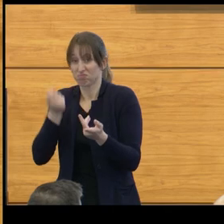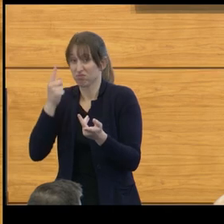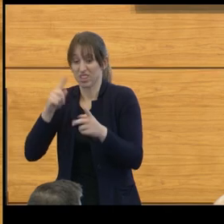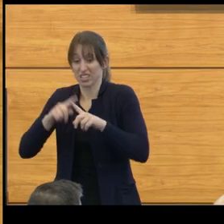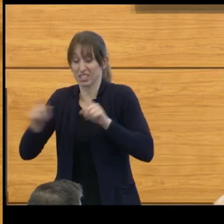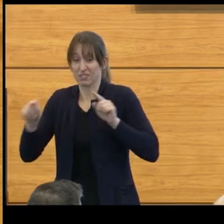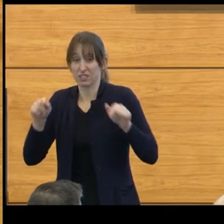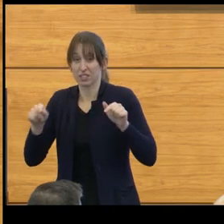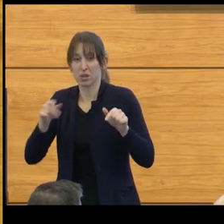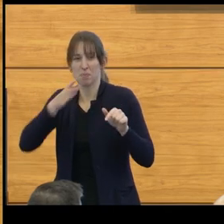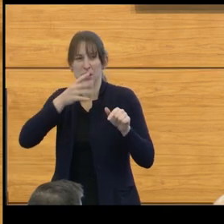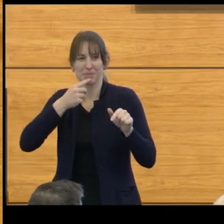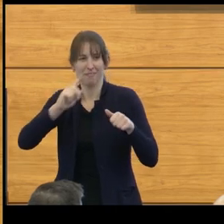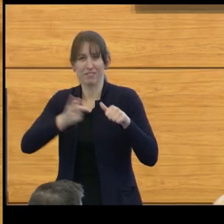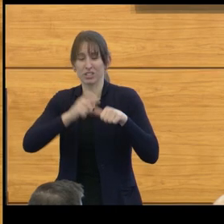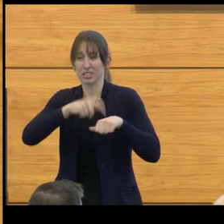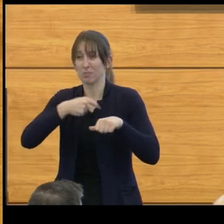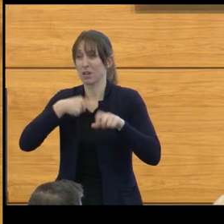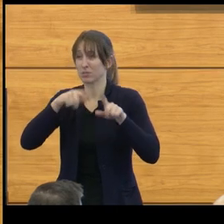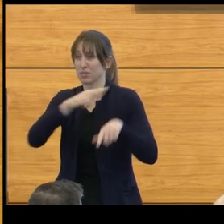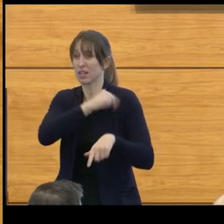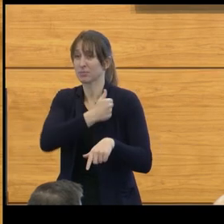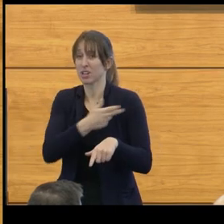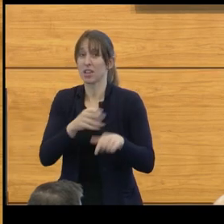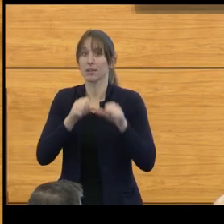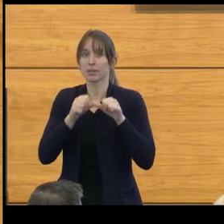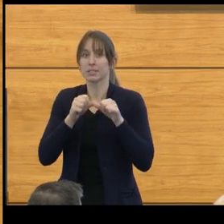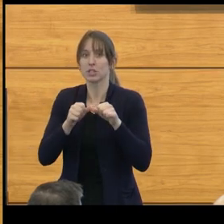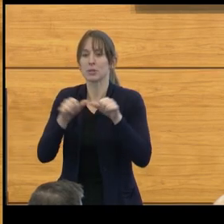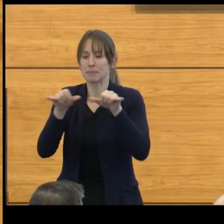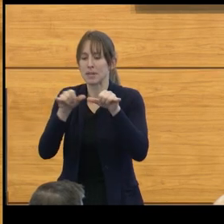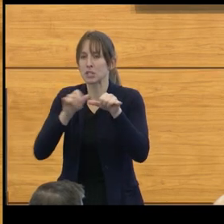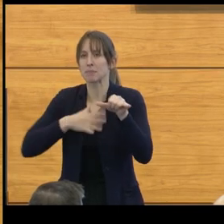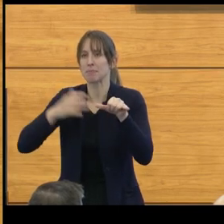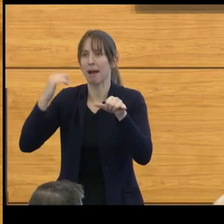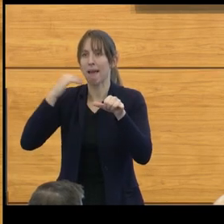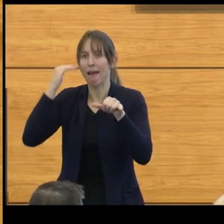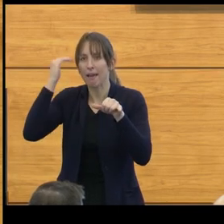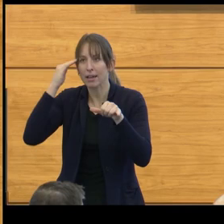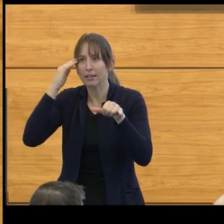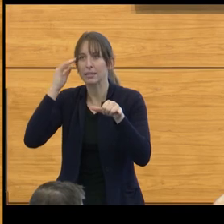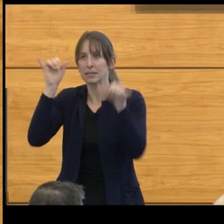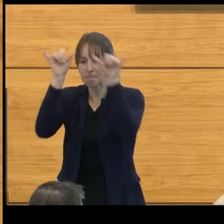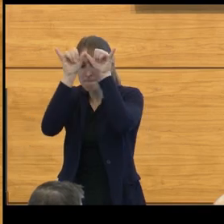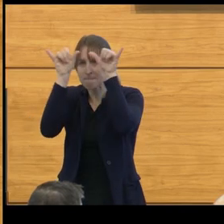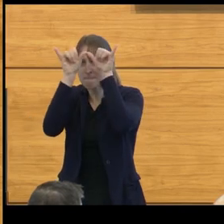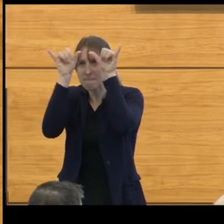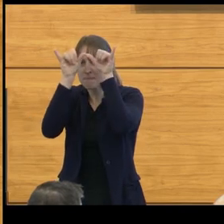I was in the hospital, they were constantly measuring my head. Constantly, constantly saying, "Wow, it's amazing,